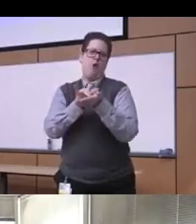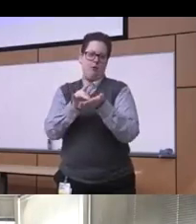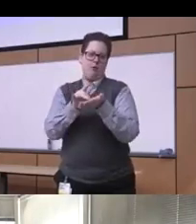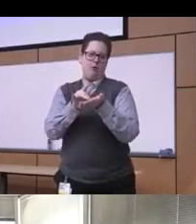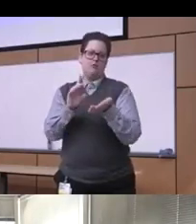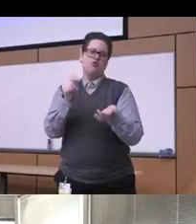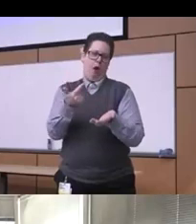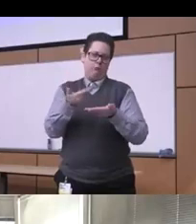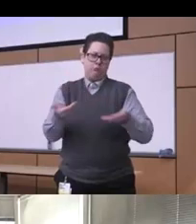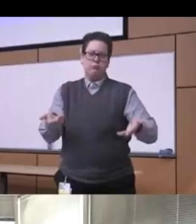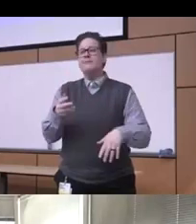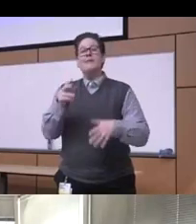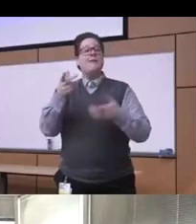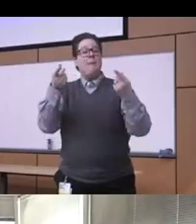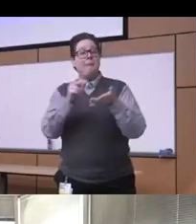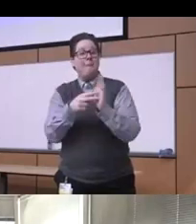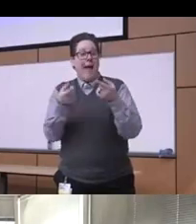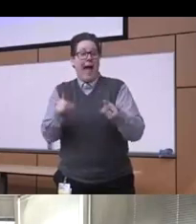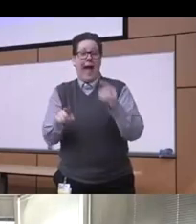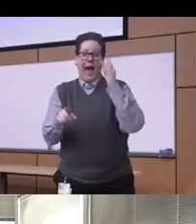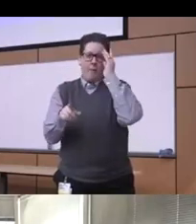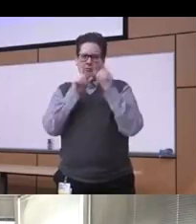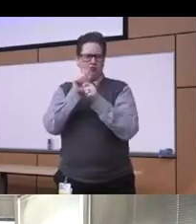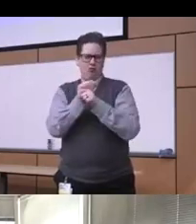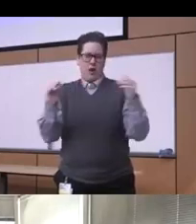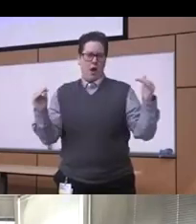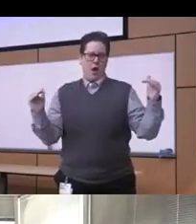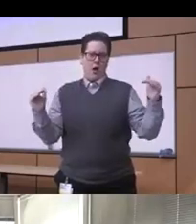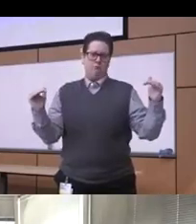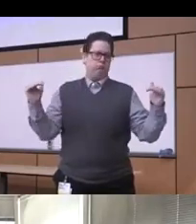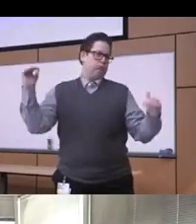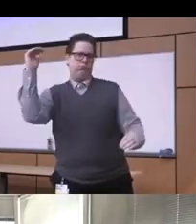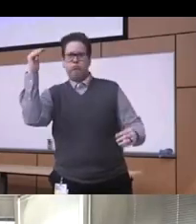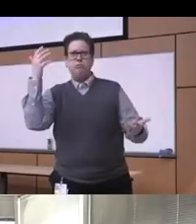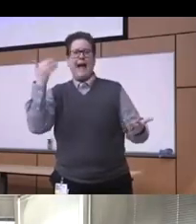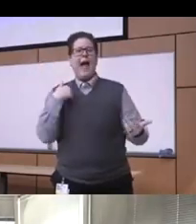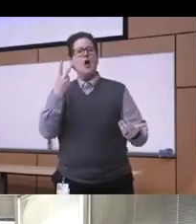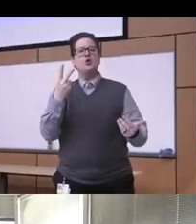end up happening really that a complete imbalance and and two tiers of mandatory prison terms that